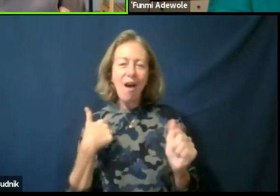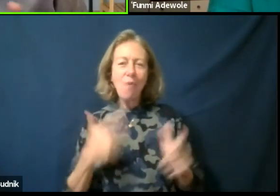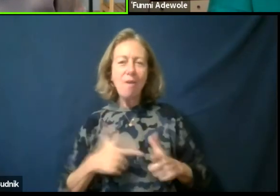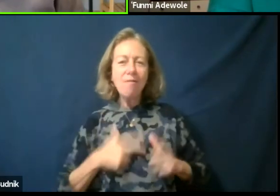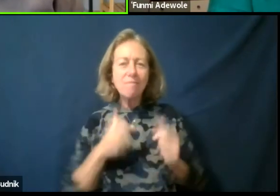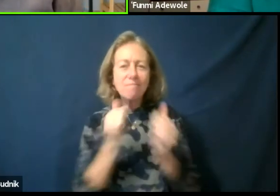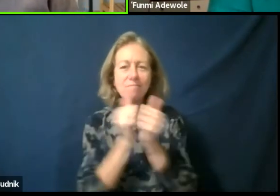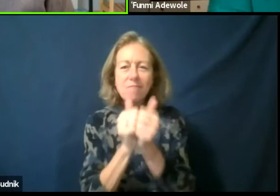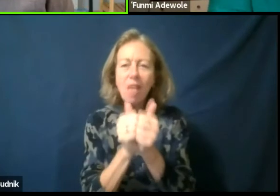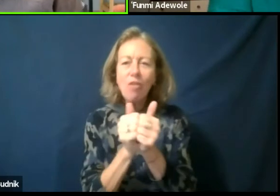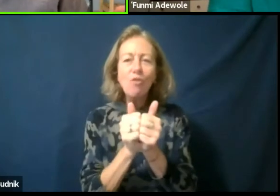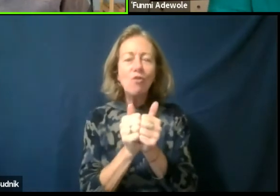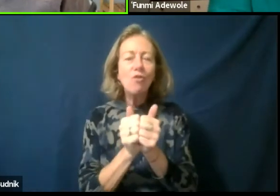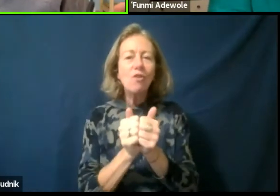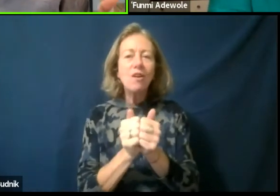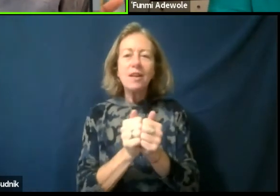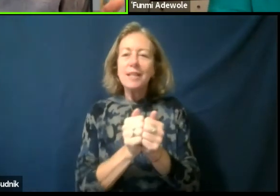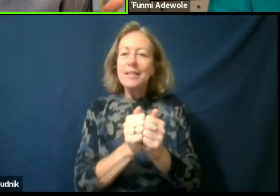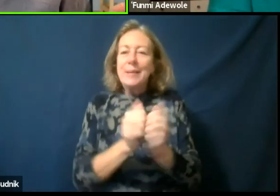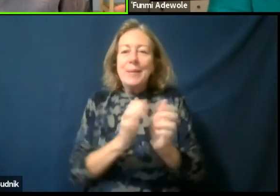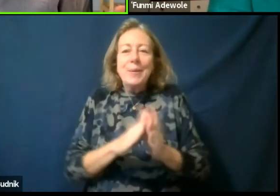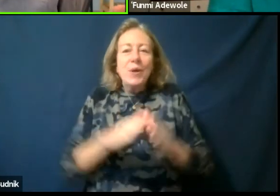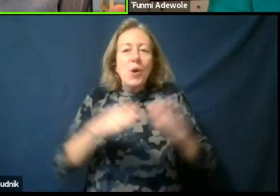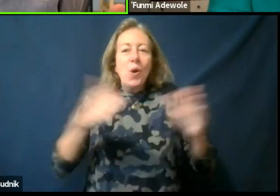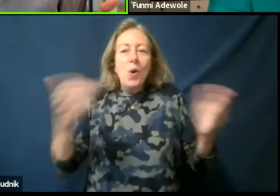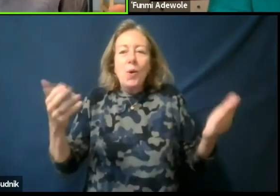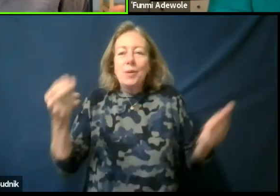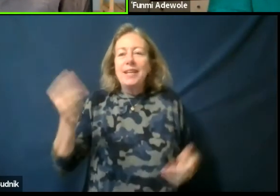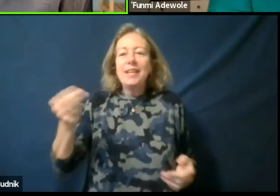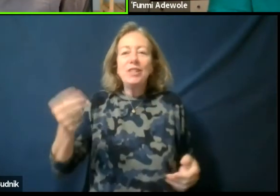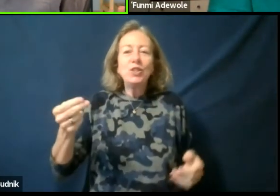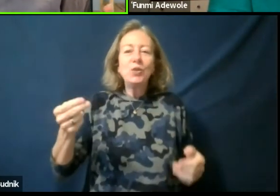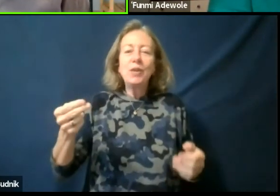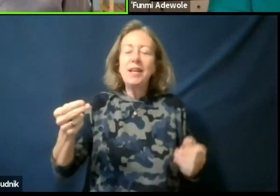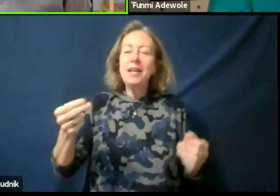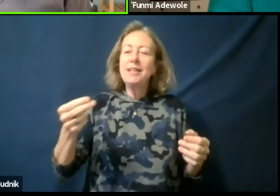It opens up just amazing door of opportunity